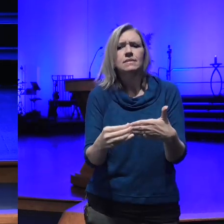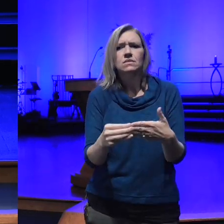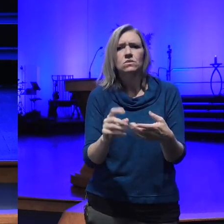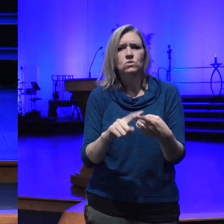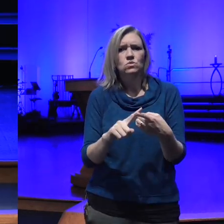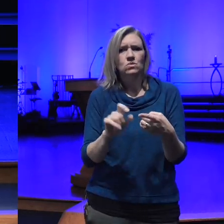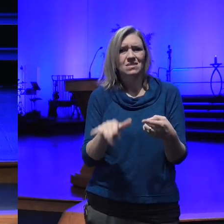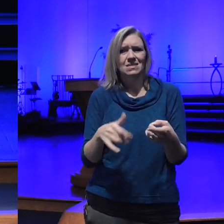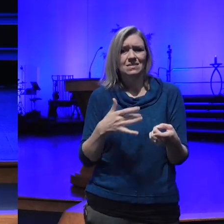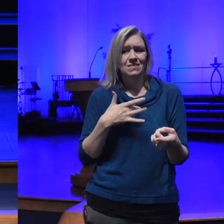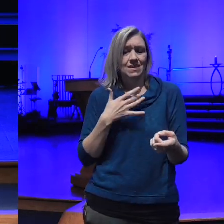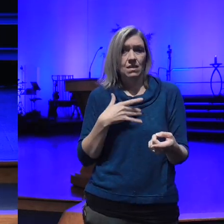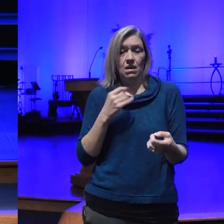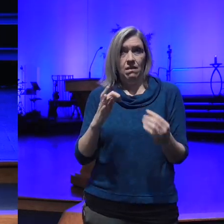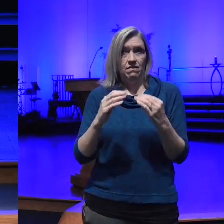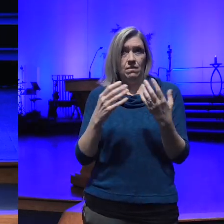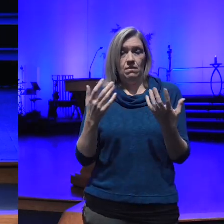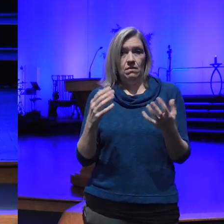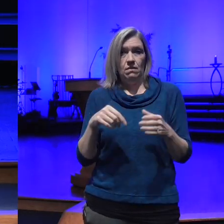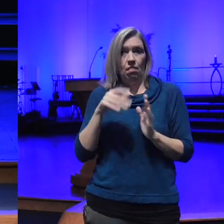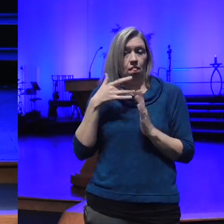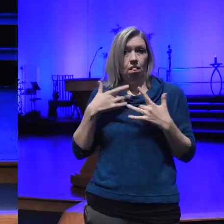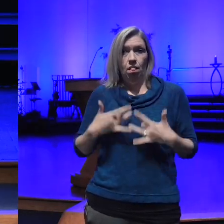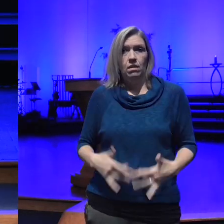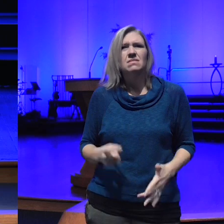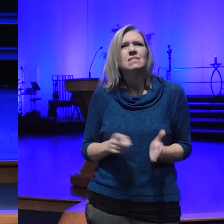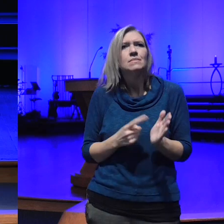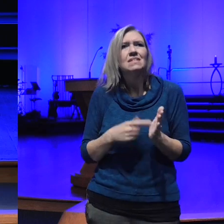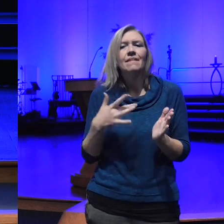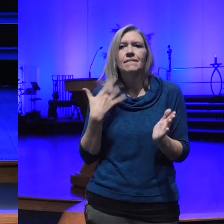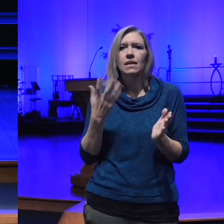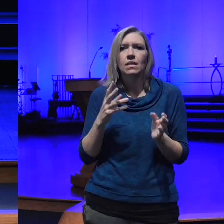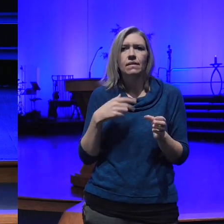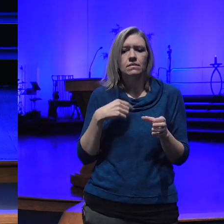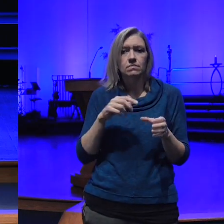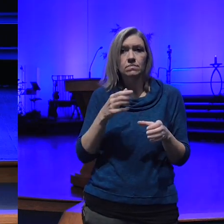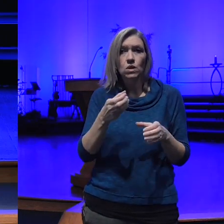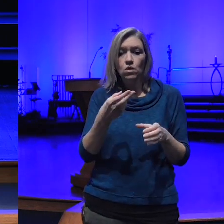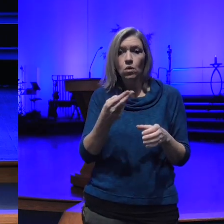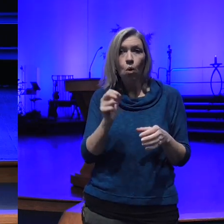being I feel like I've fallen into holes sometimes when I go on to social media I'll fall into some